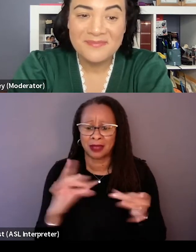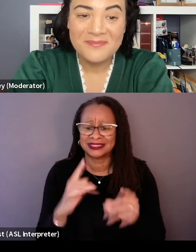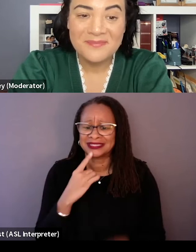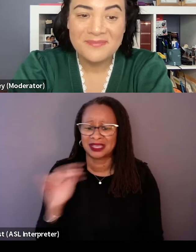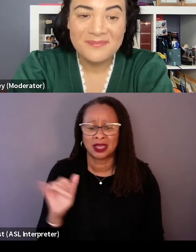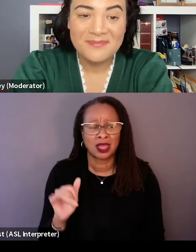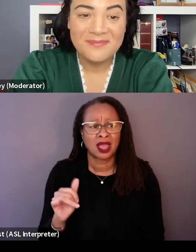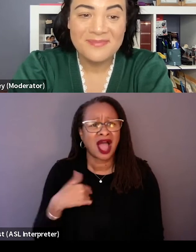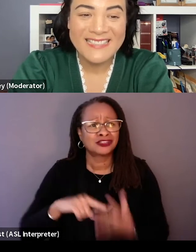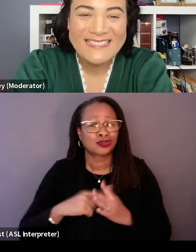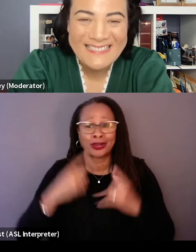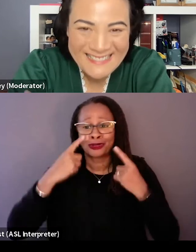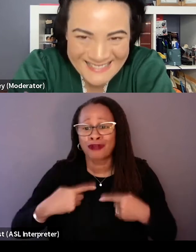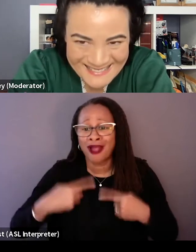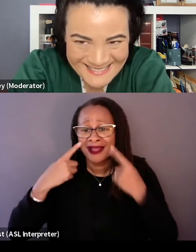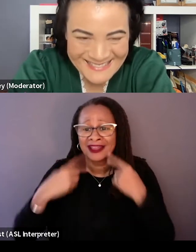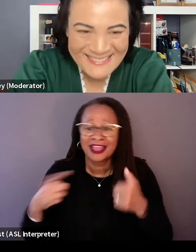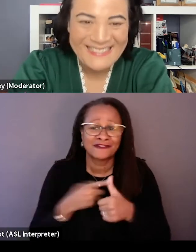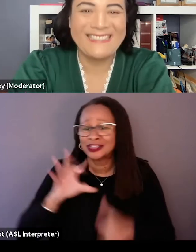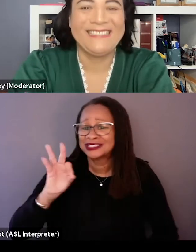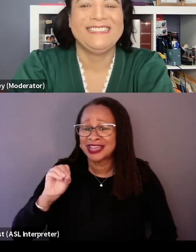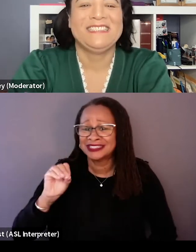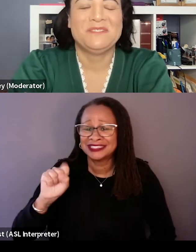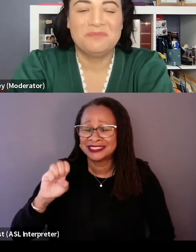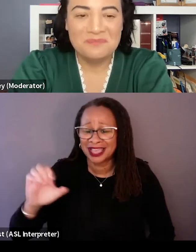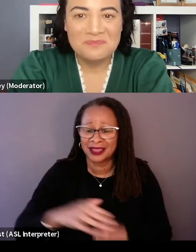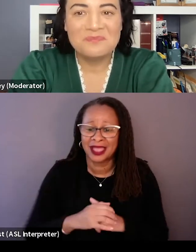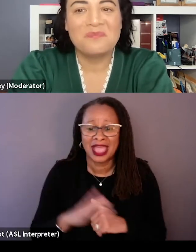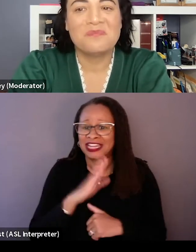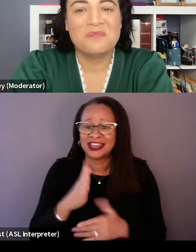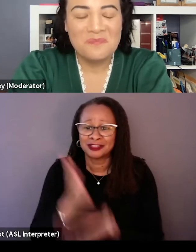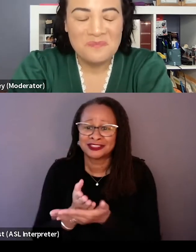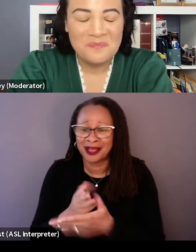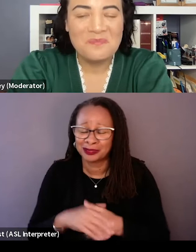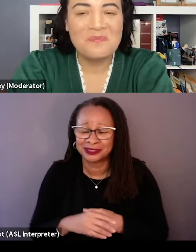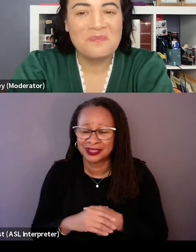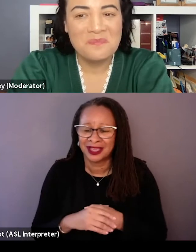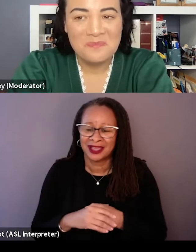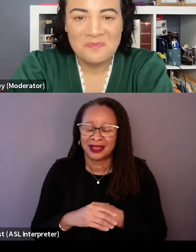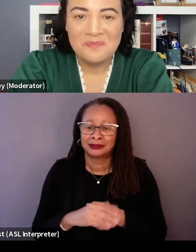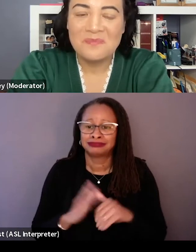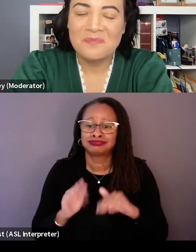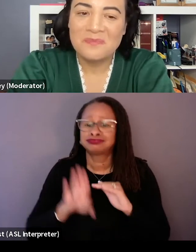I just started crying in the first 90 seconds and it basically never stopped, like ebbed and flowed throughout it.